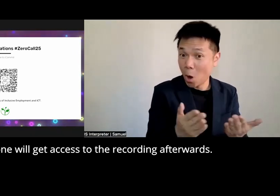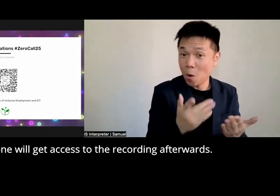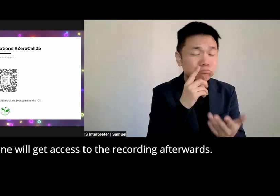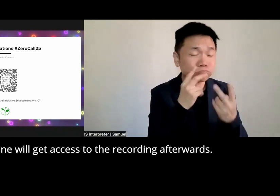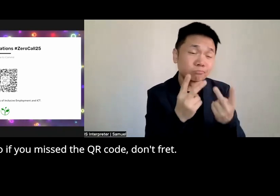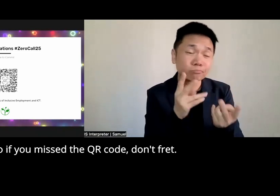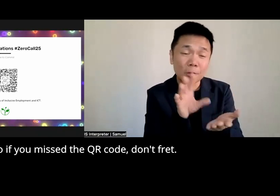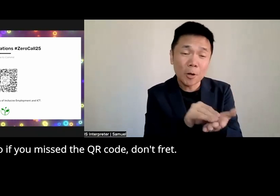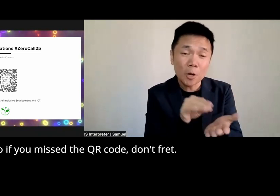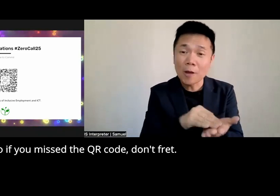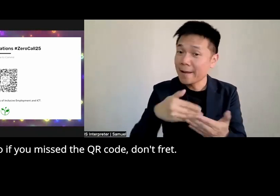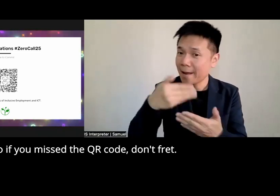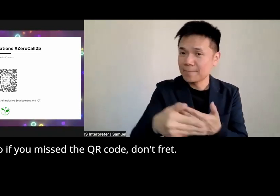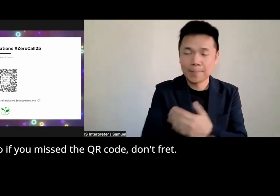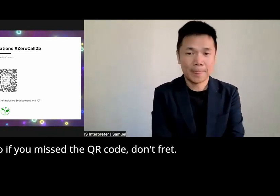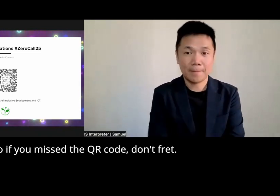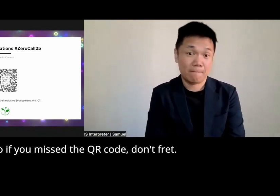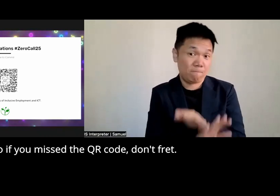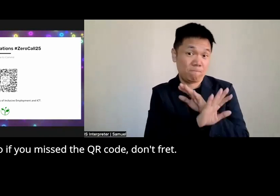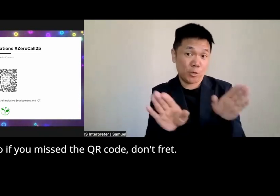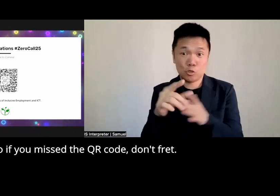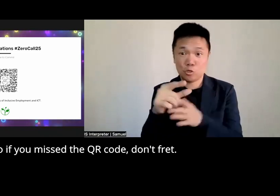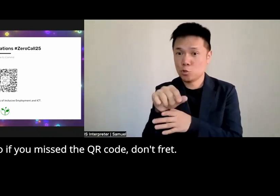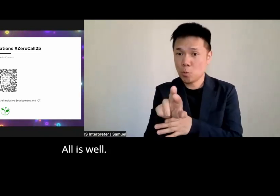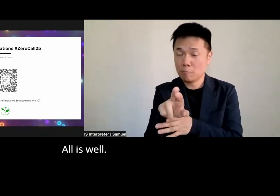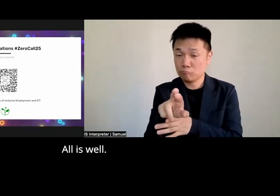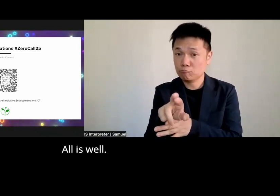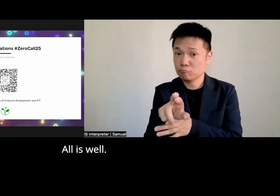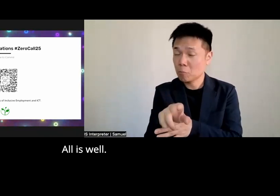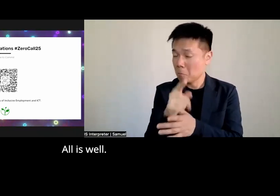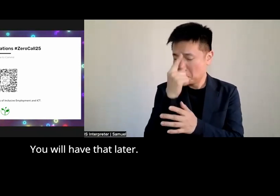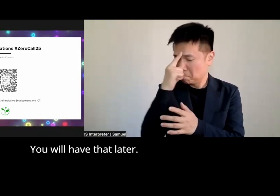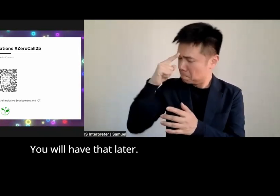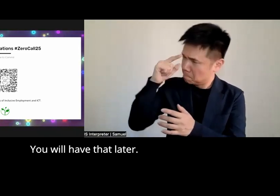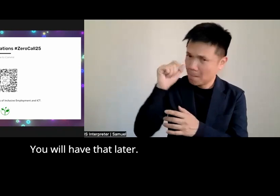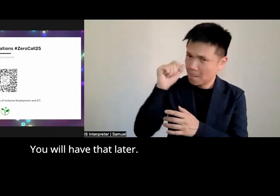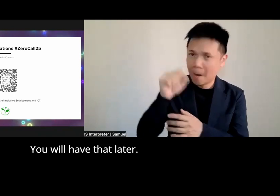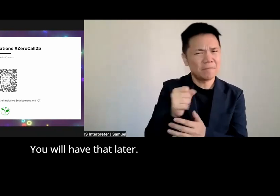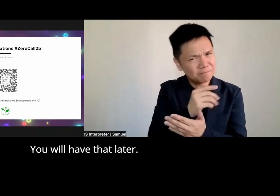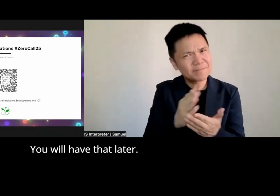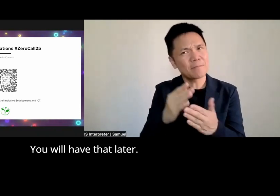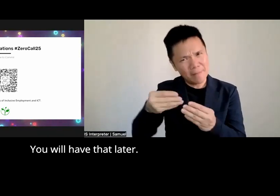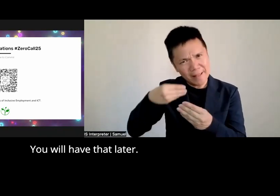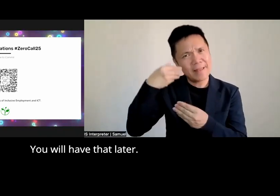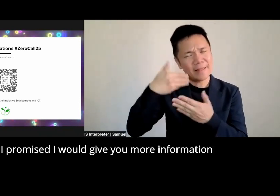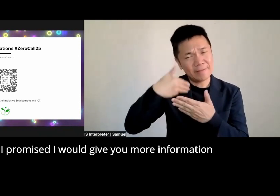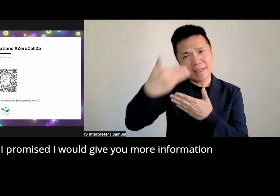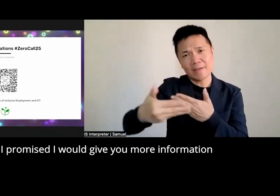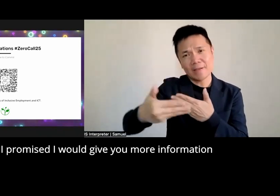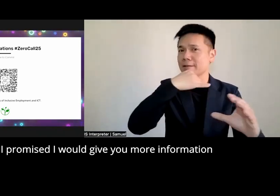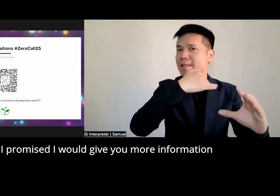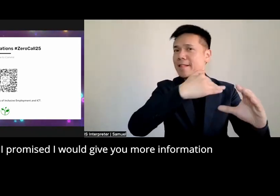afterwards so if you missed the QR code don't fret all is well you will have that later and then I